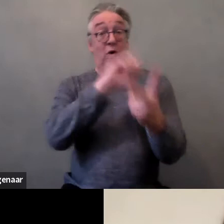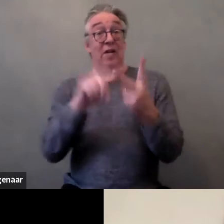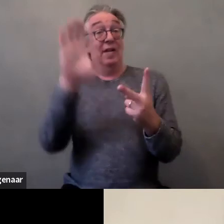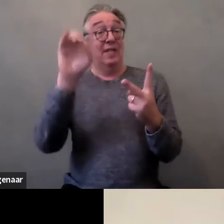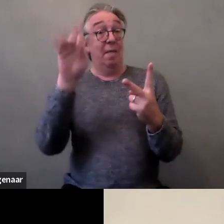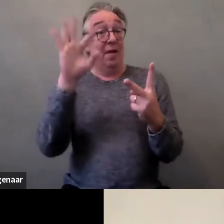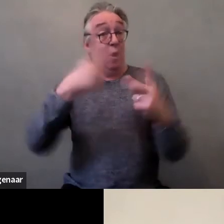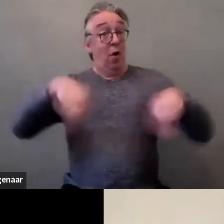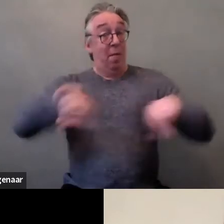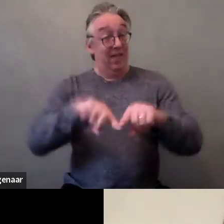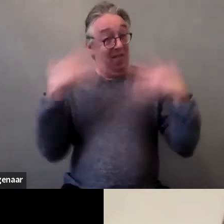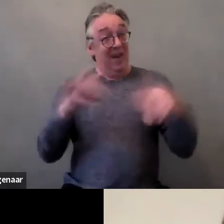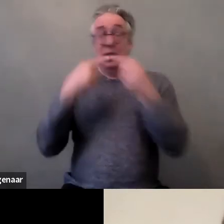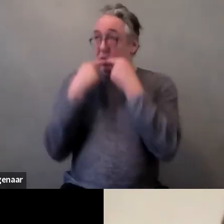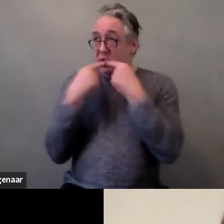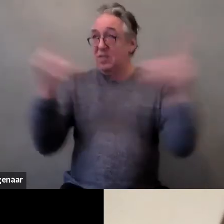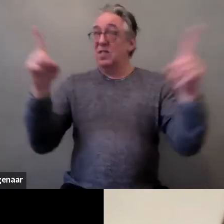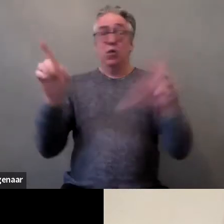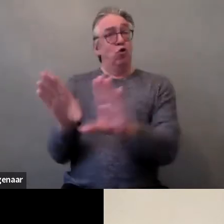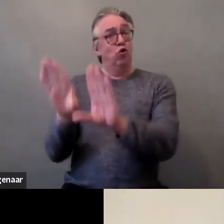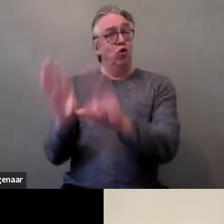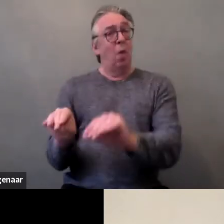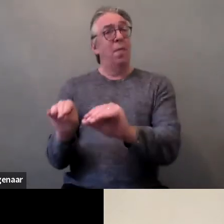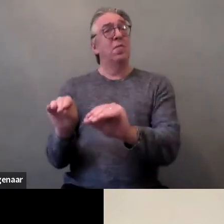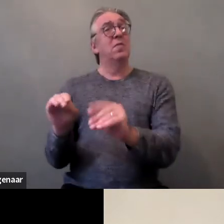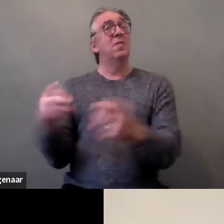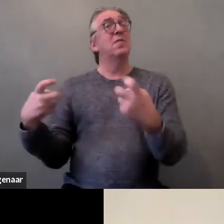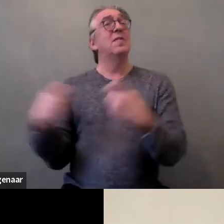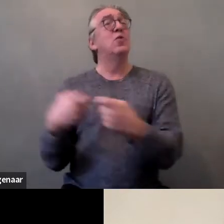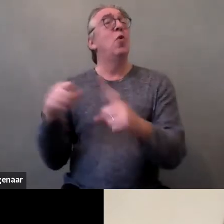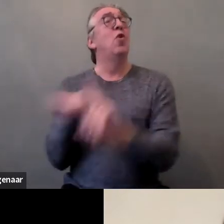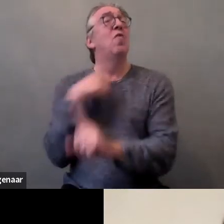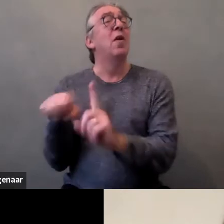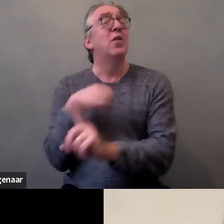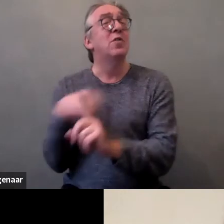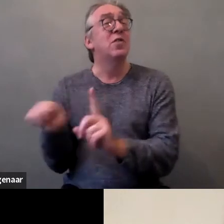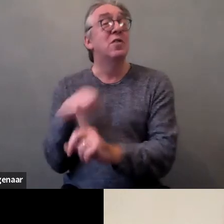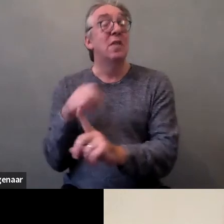against women with disabilities that recognize sexual harassment is